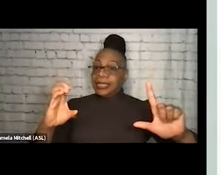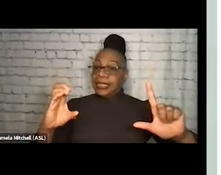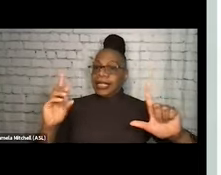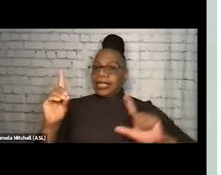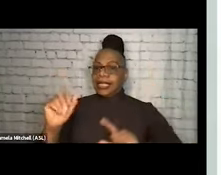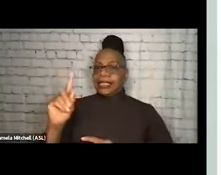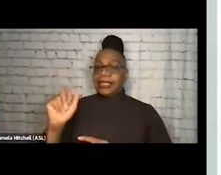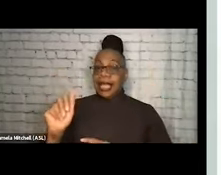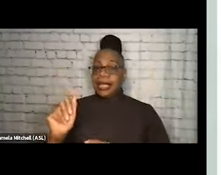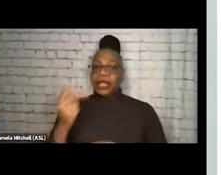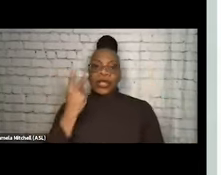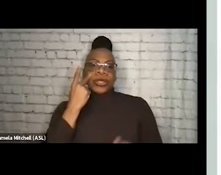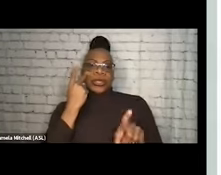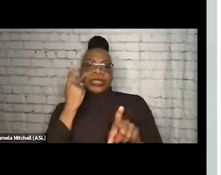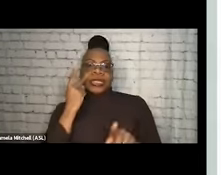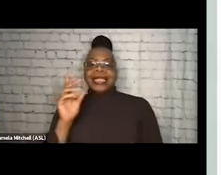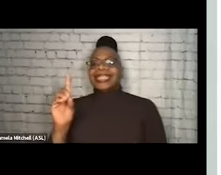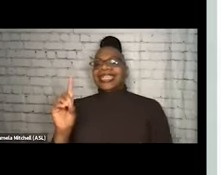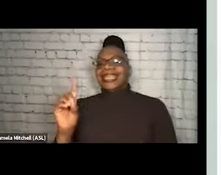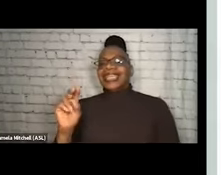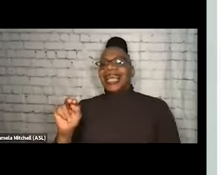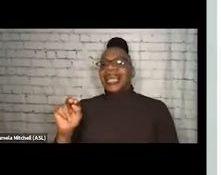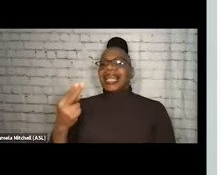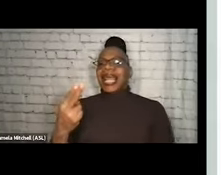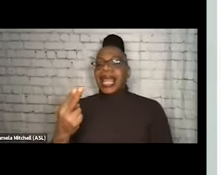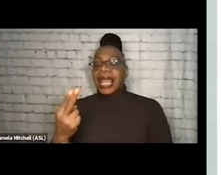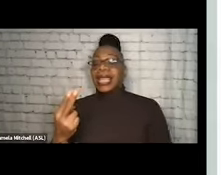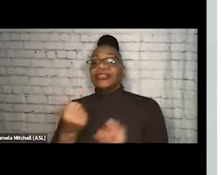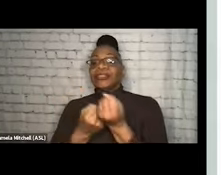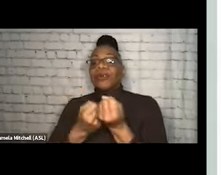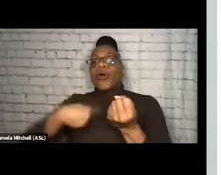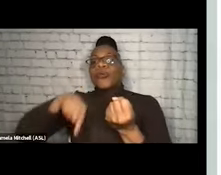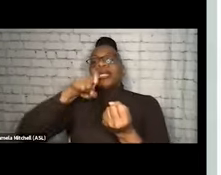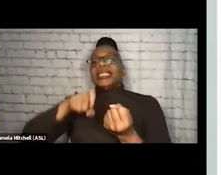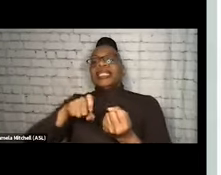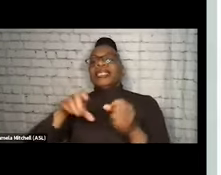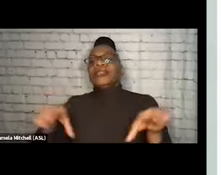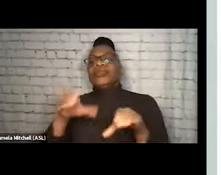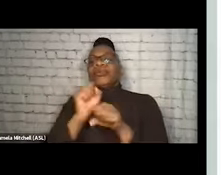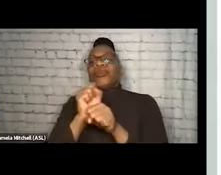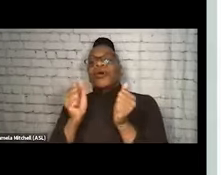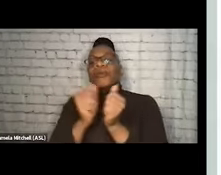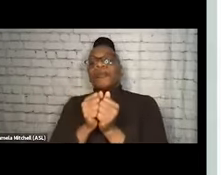On the coattails of the NIH report that said we need to do more for people who use stimulants and incorporate harm reduction approaches,